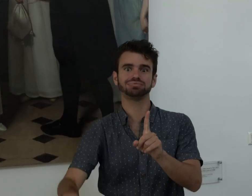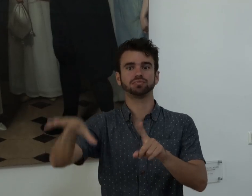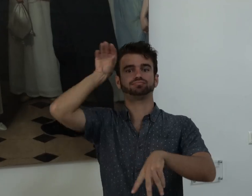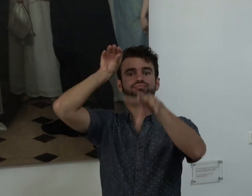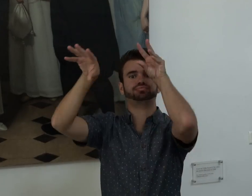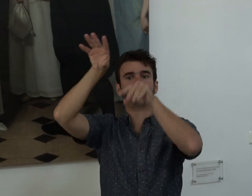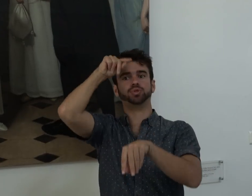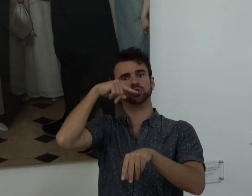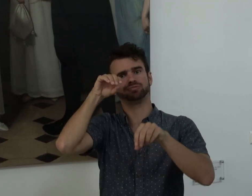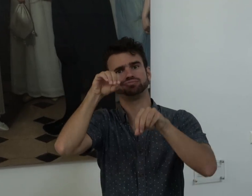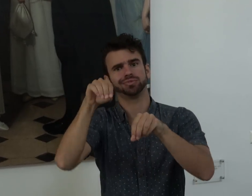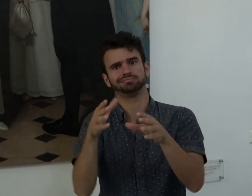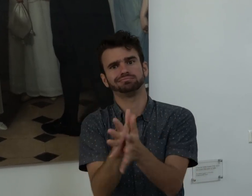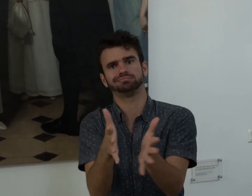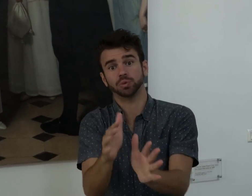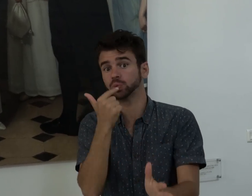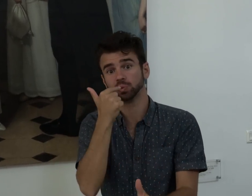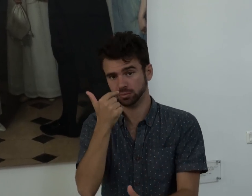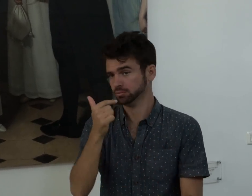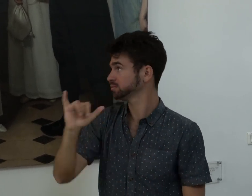Massieu was Clerc's teacher.